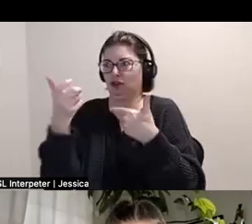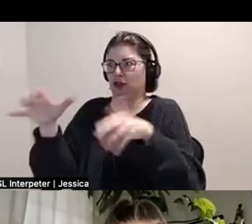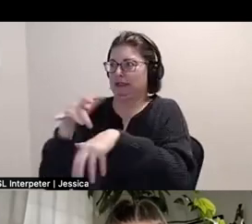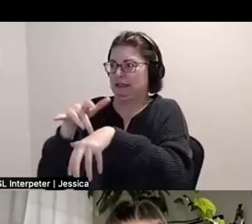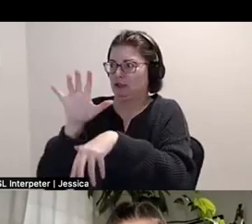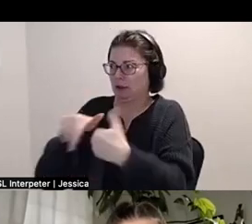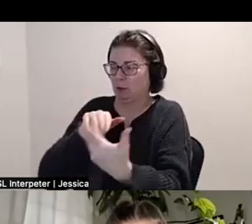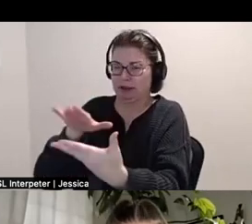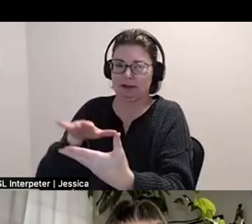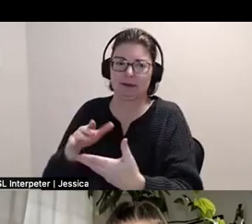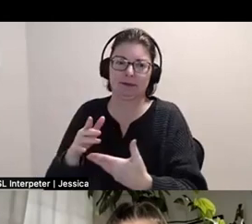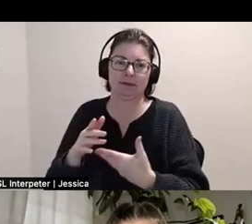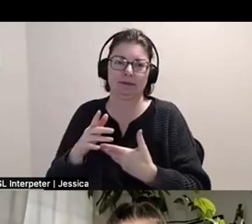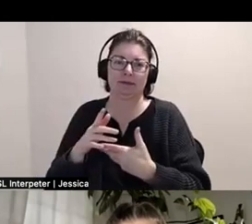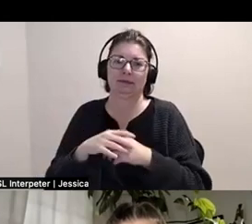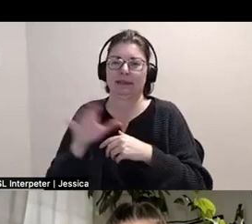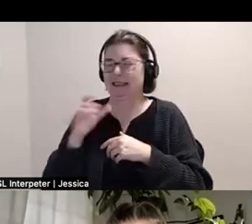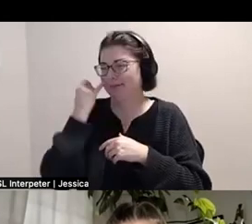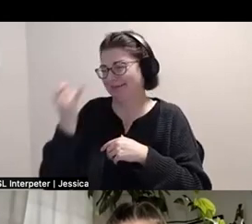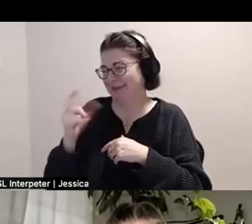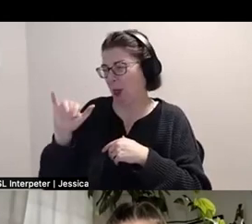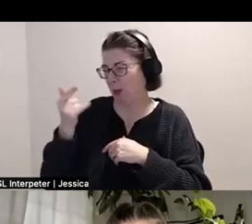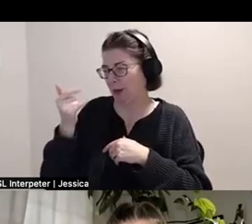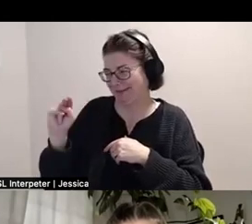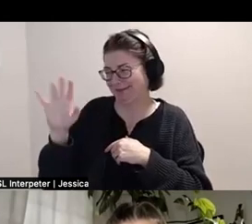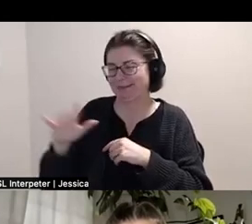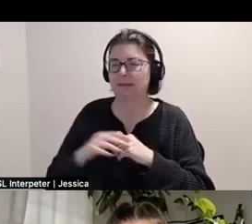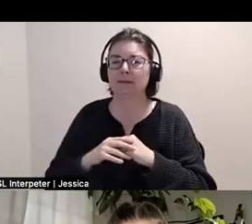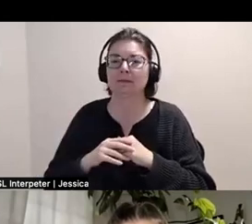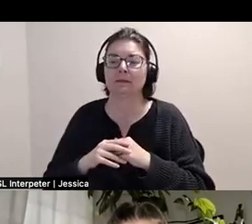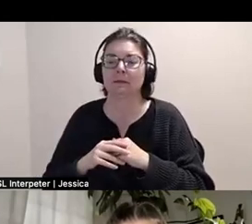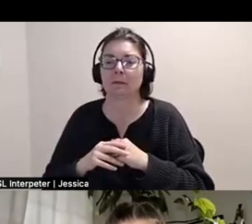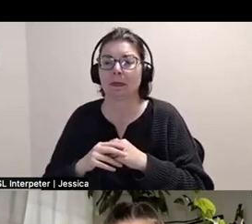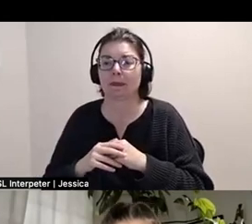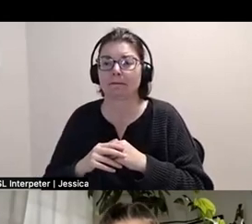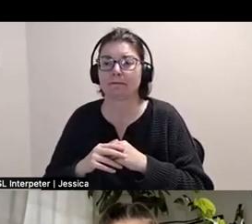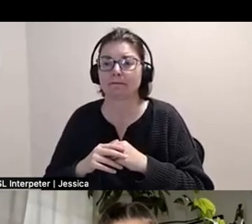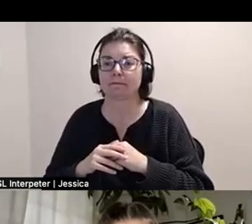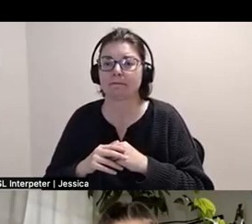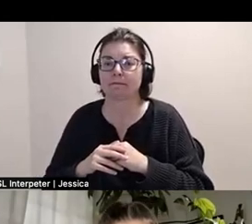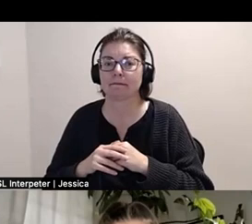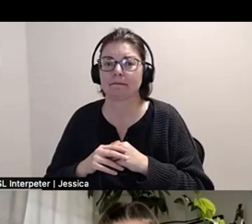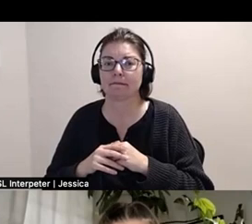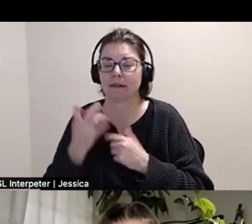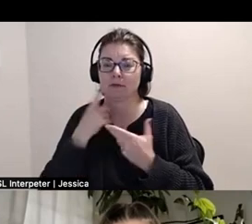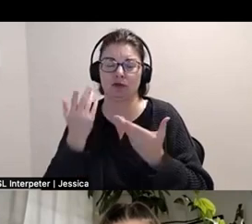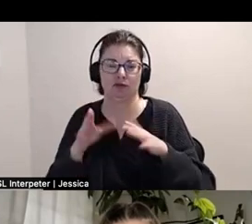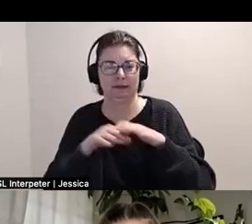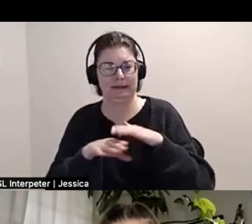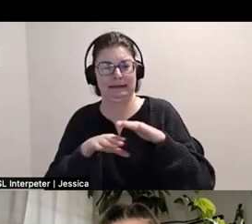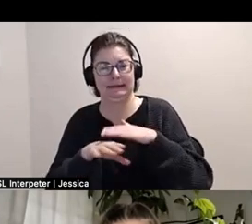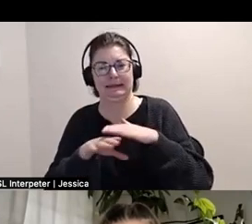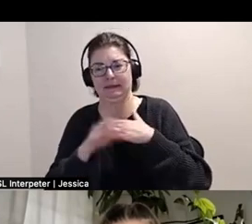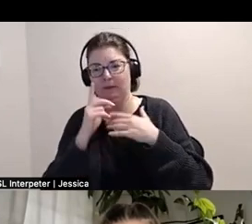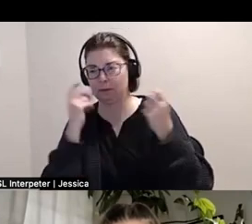like Logan was saying. And just like as an access for so many, so many reasons of